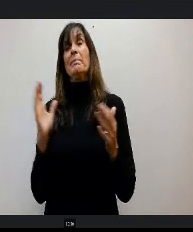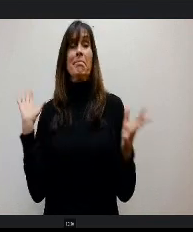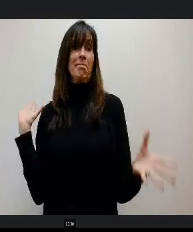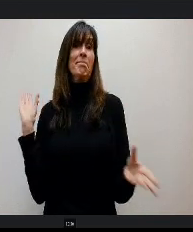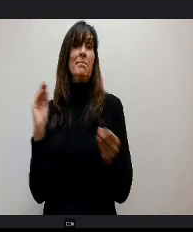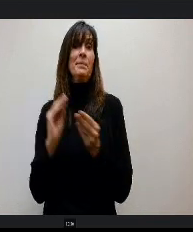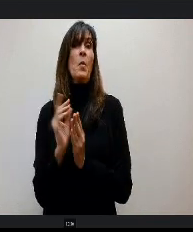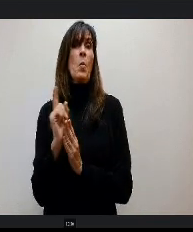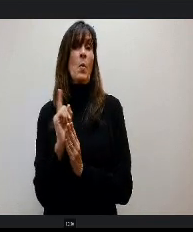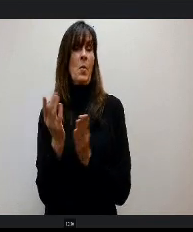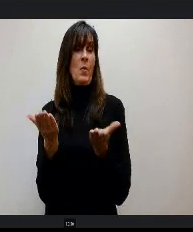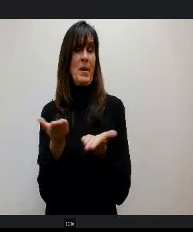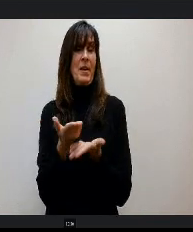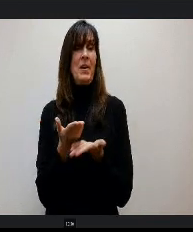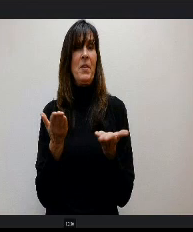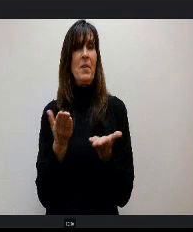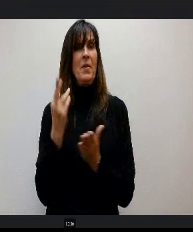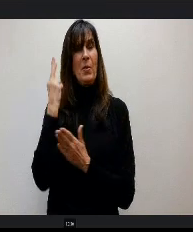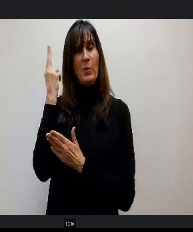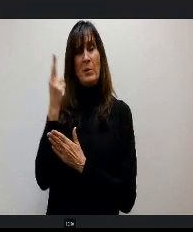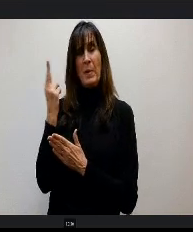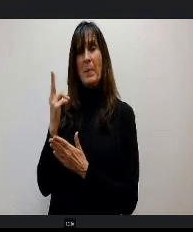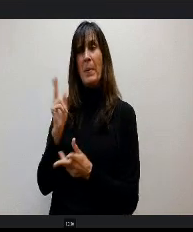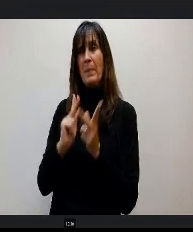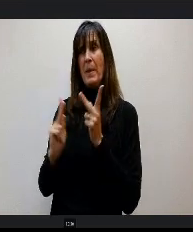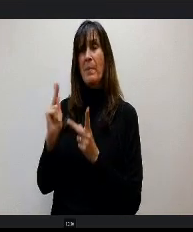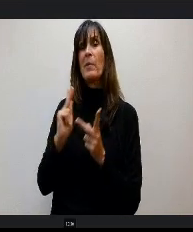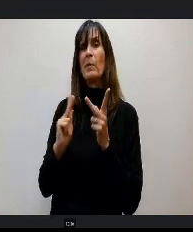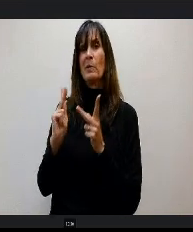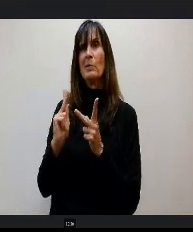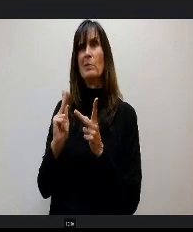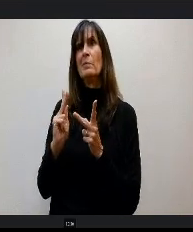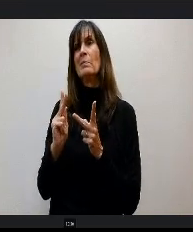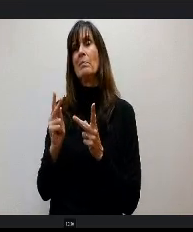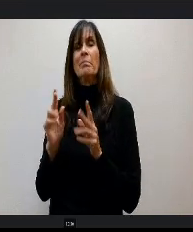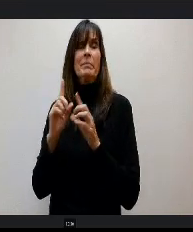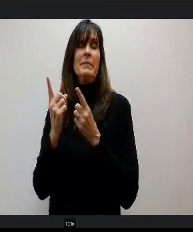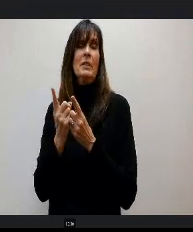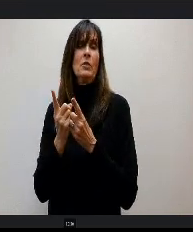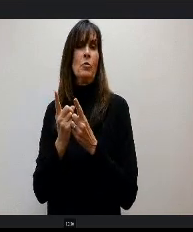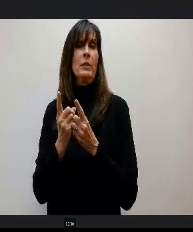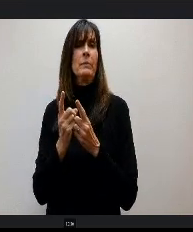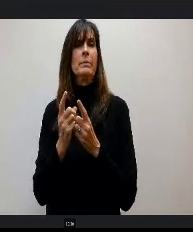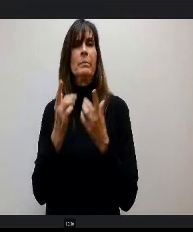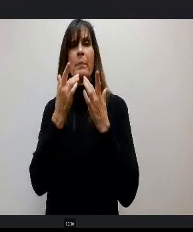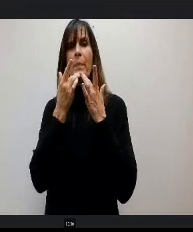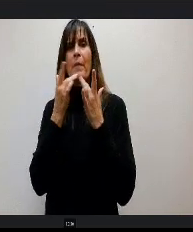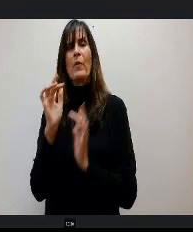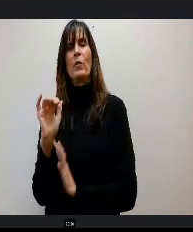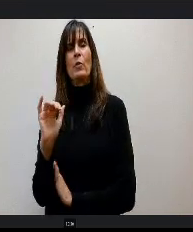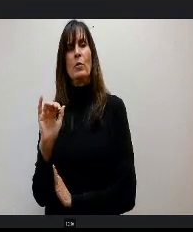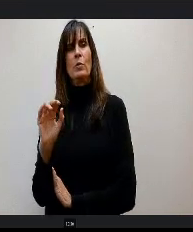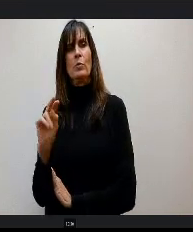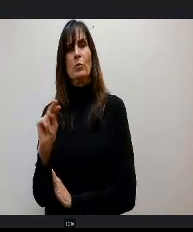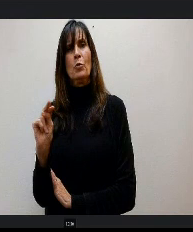why someone might decide a district is going to stay neutral versus one that might say we're going to oppose. So Barb